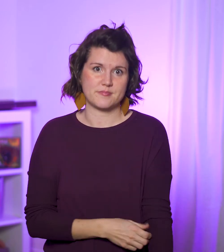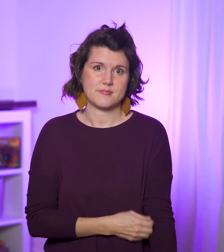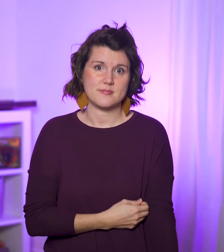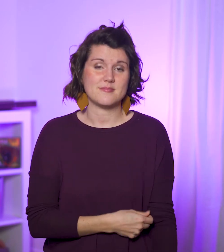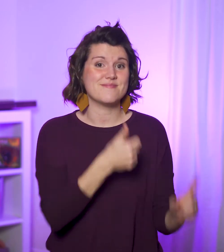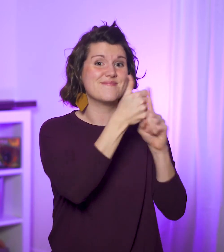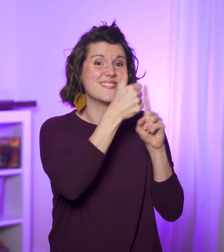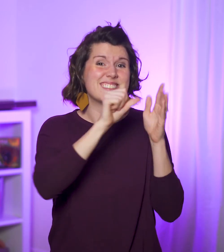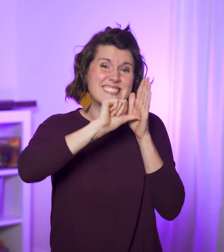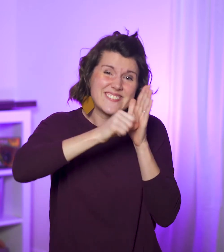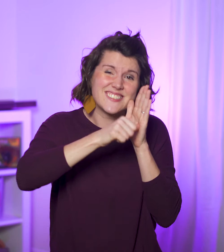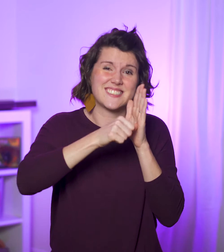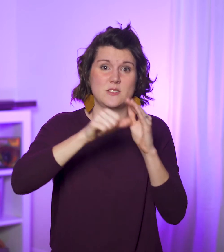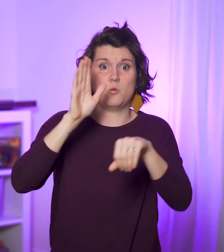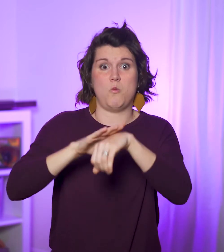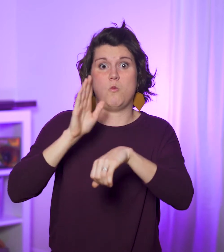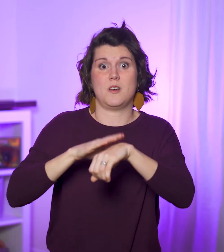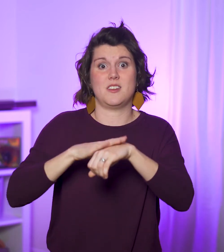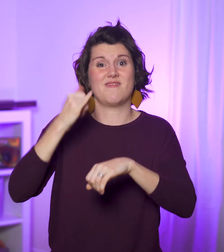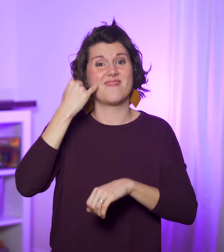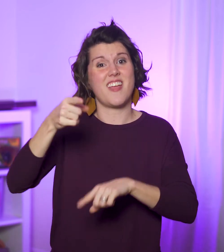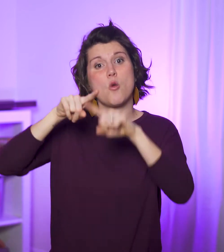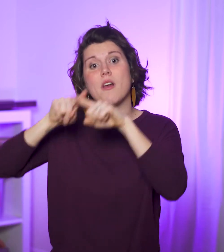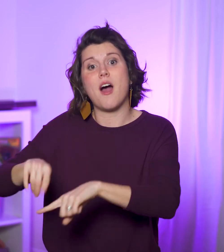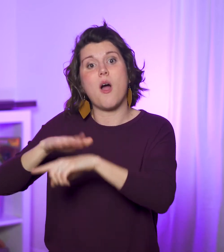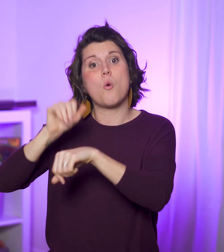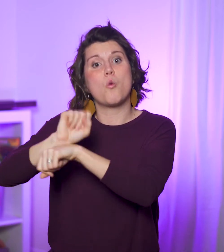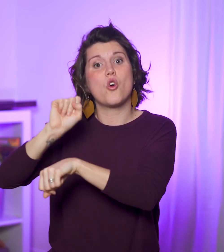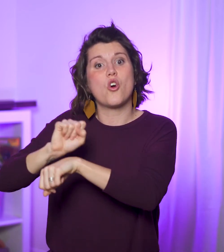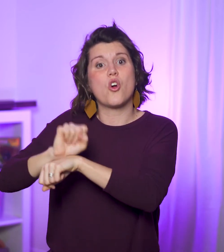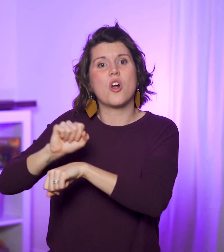He uses intense language to say that if they rely on works at all,